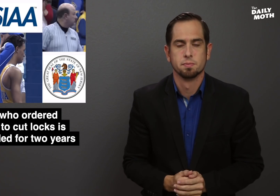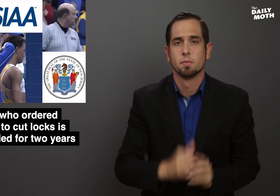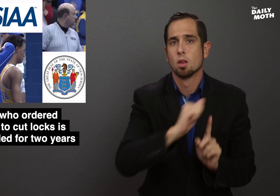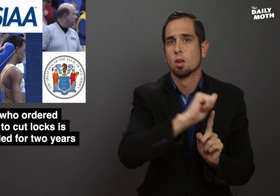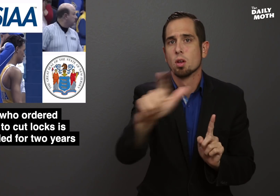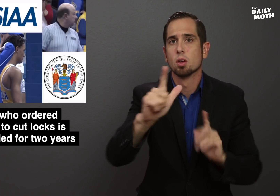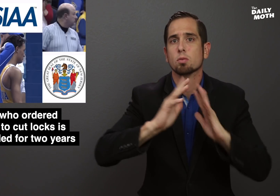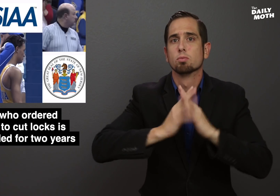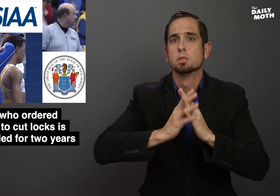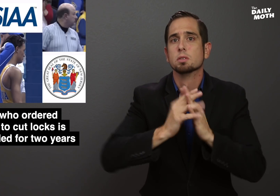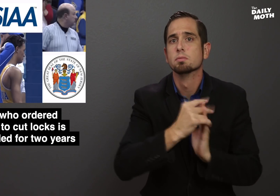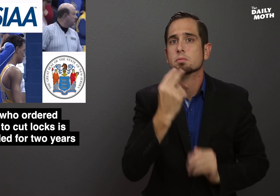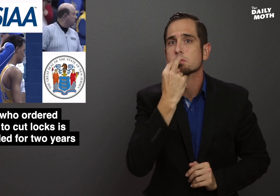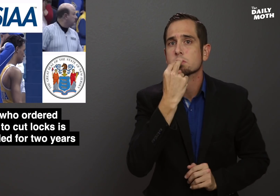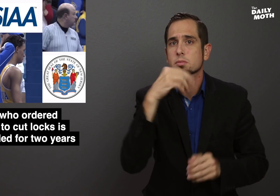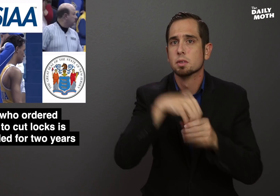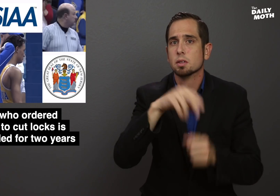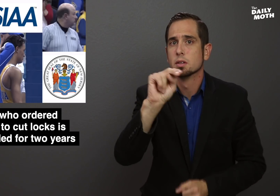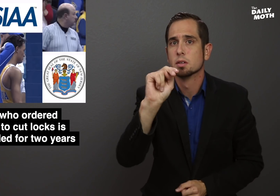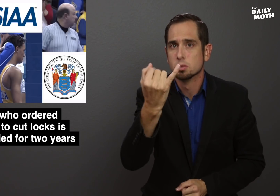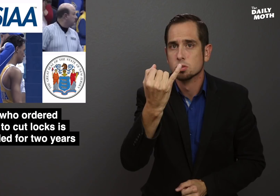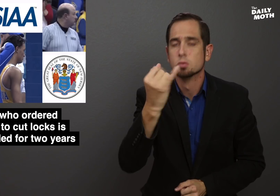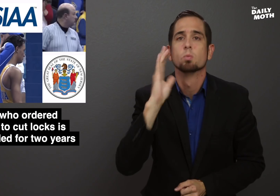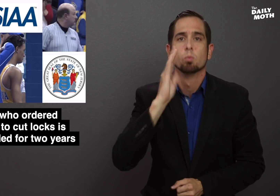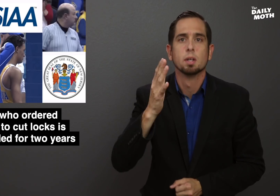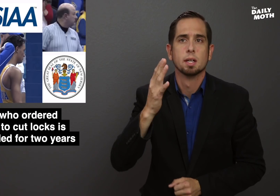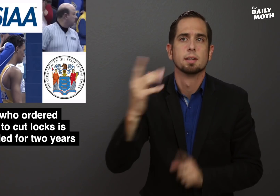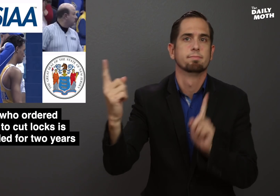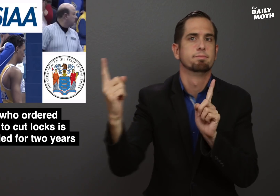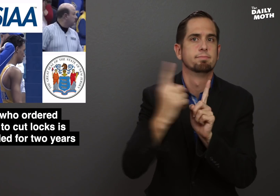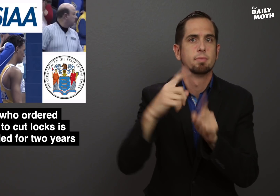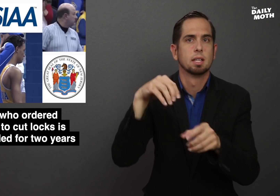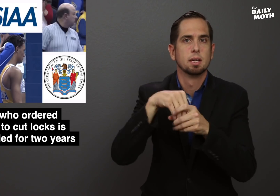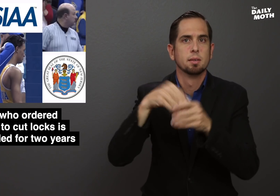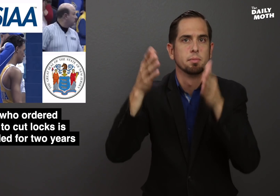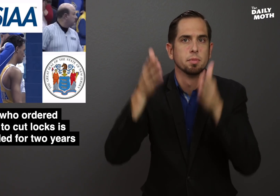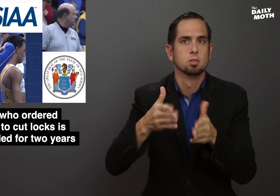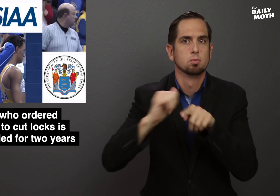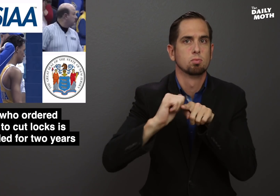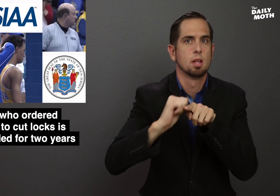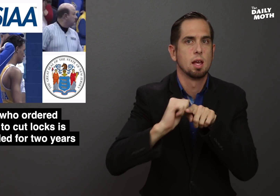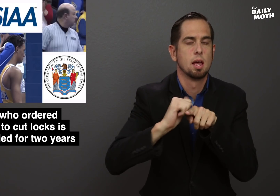All wrestling officials in NJ will receive in-person training